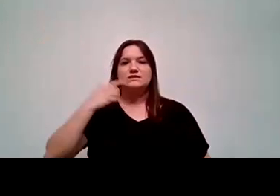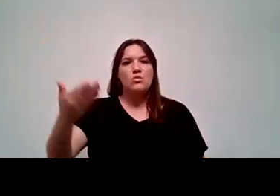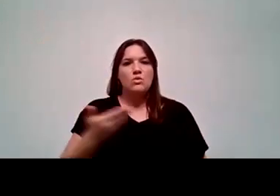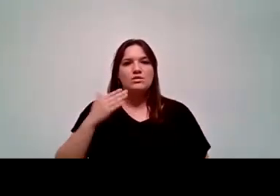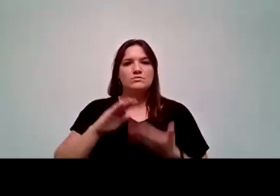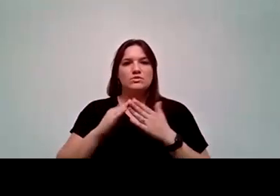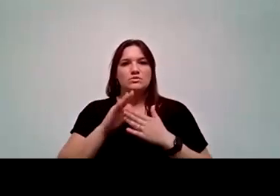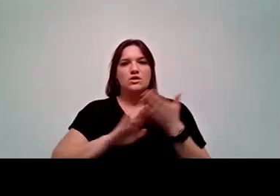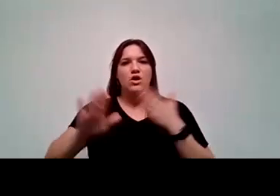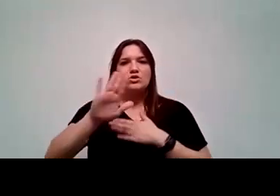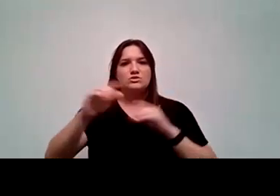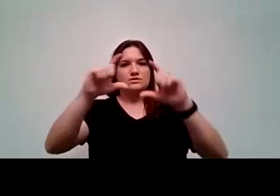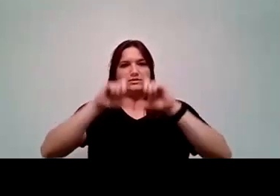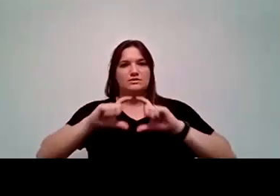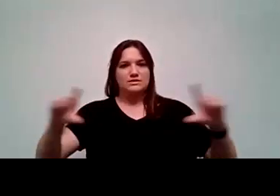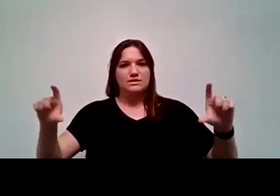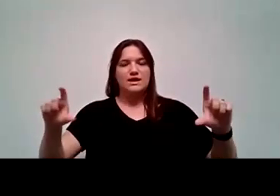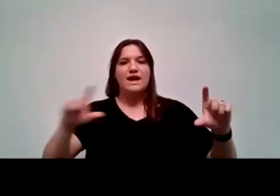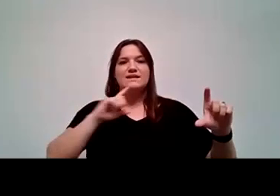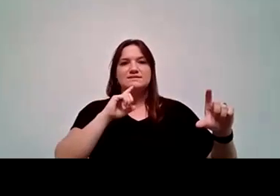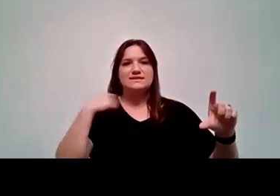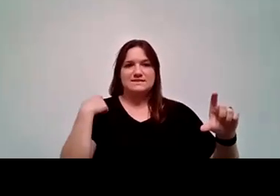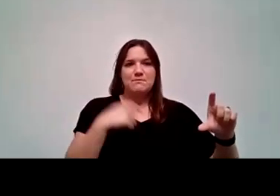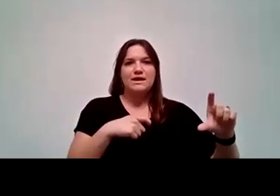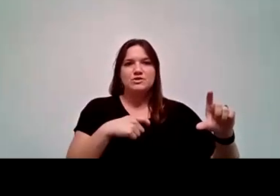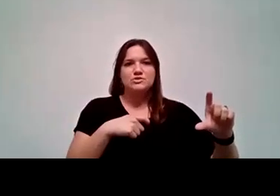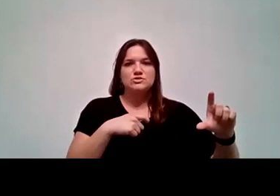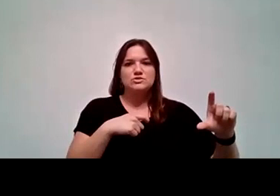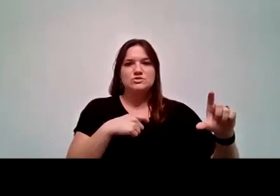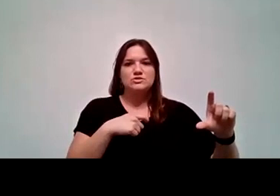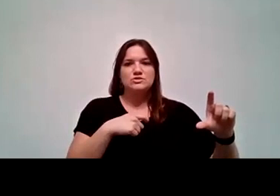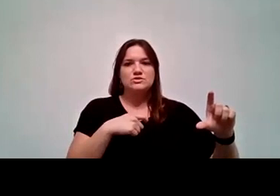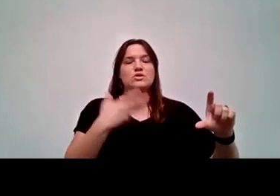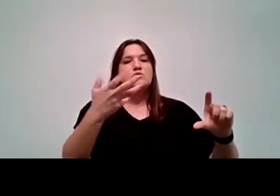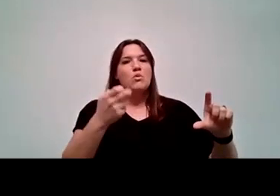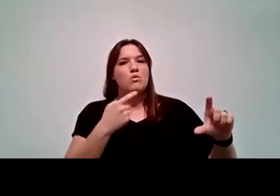And right underneath it says, bienvenidos. So we want to make sure that not only our students